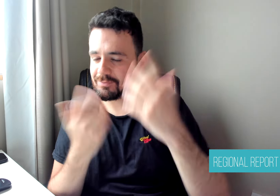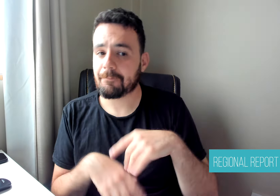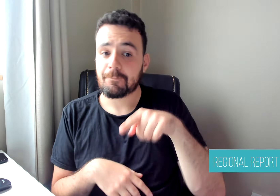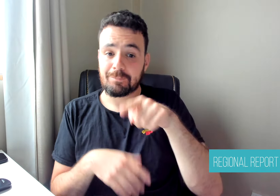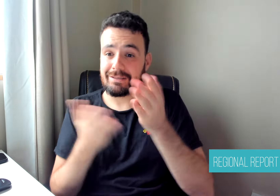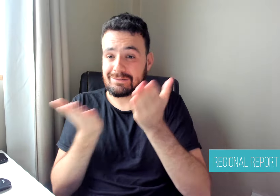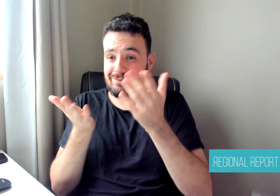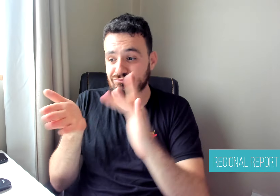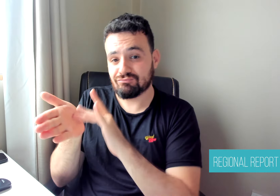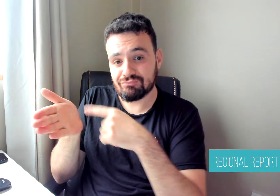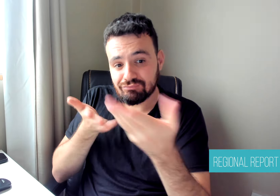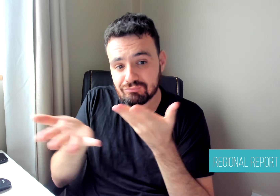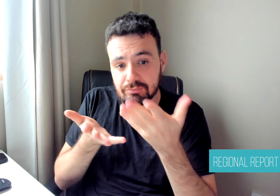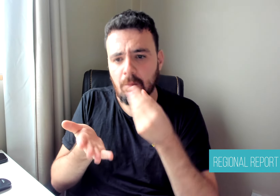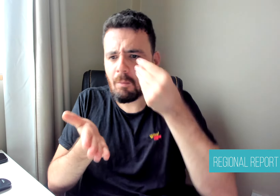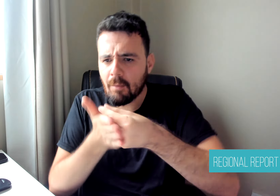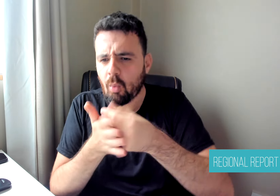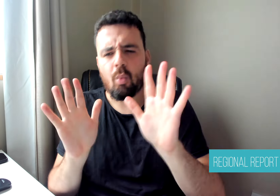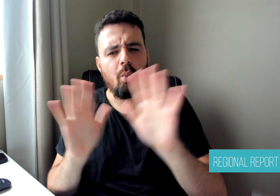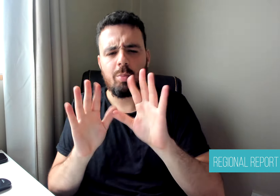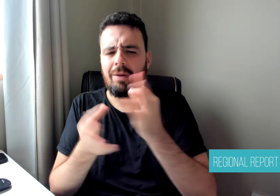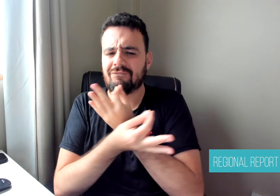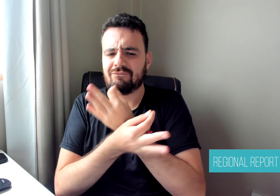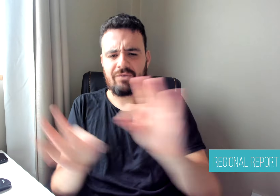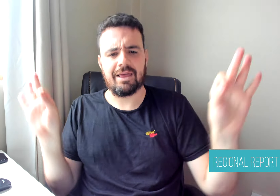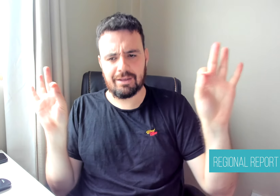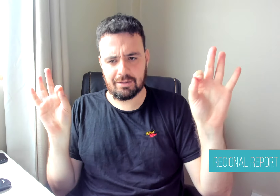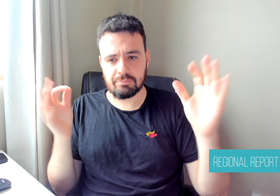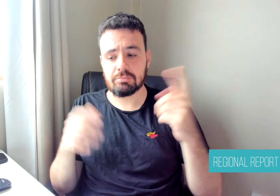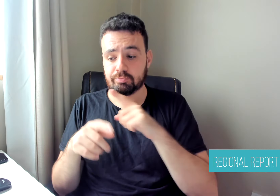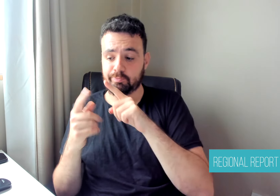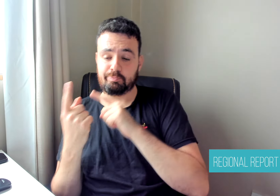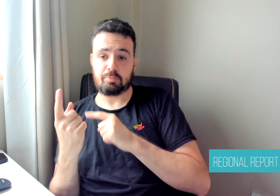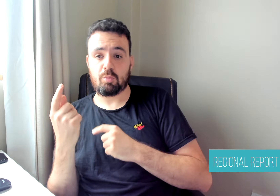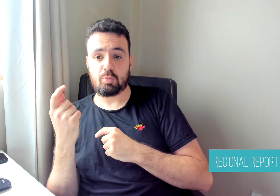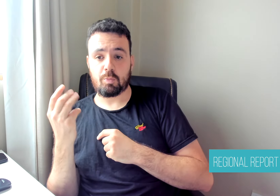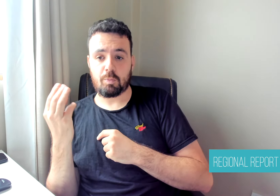from Monday to Friday from eight in the morning to seven